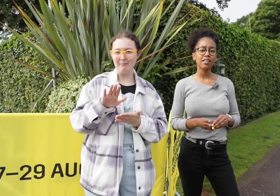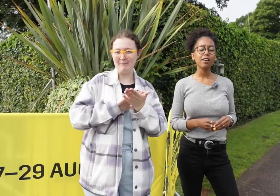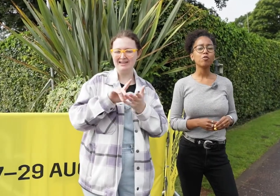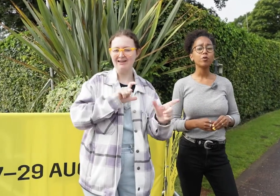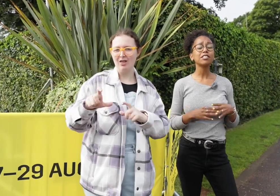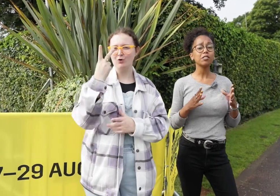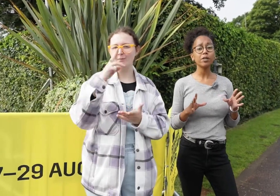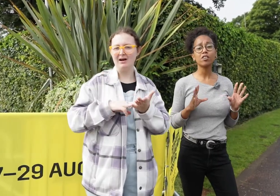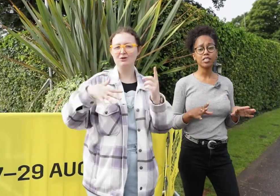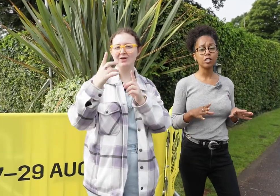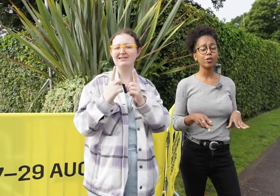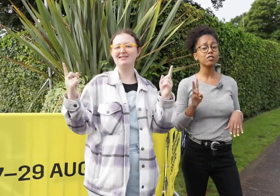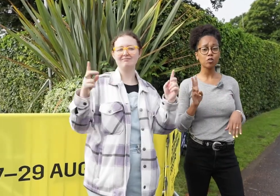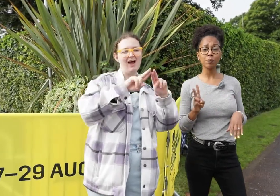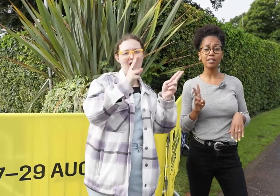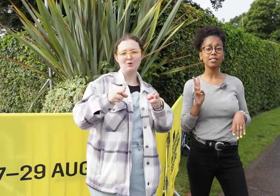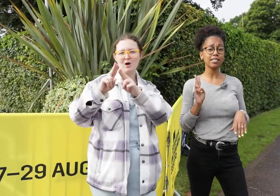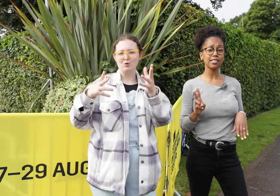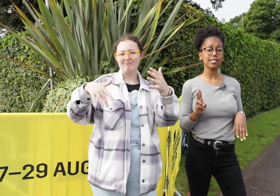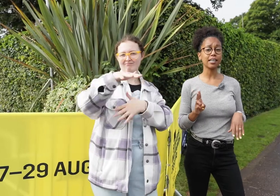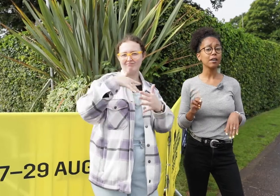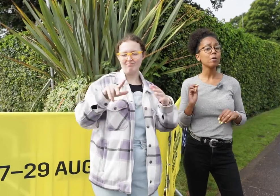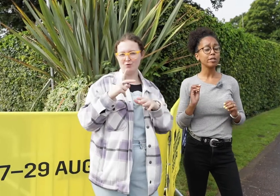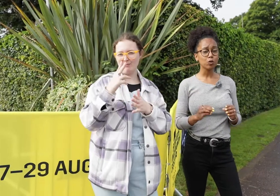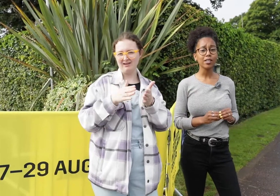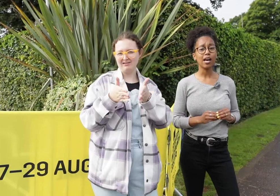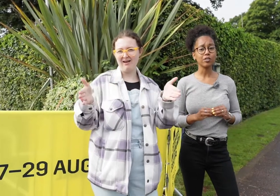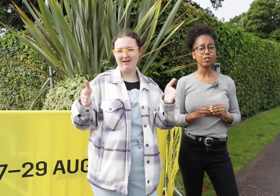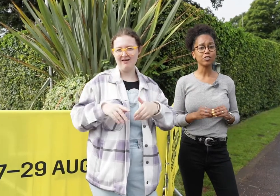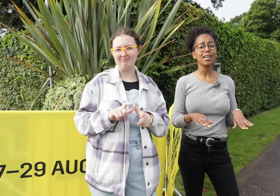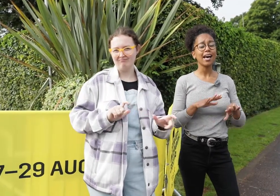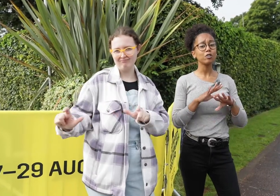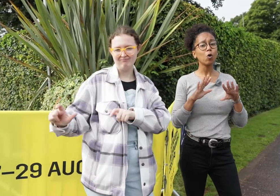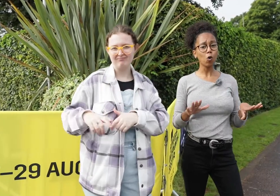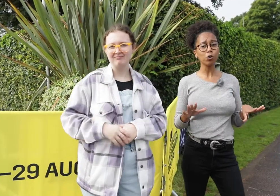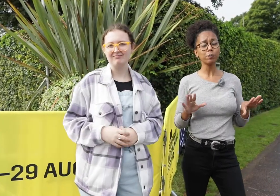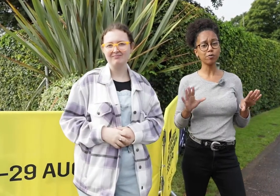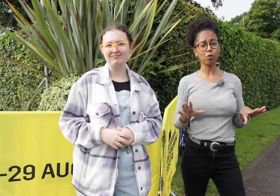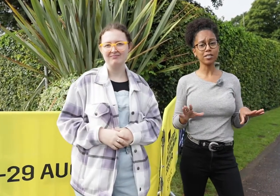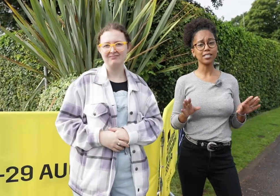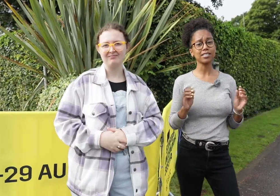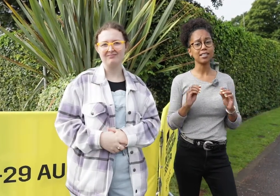Therefore we'll still be continuing the two metre distancing between households at all performances